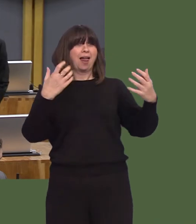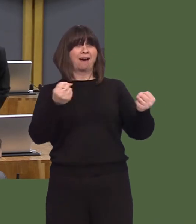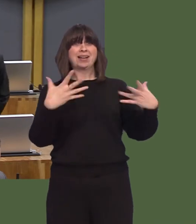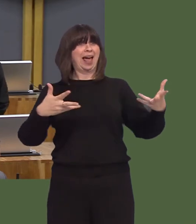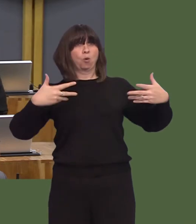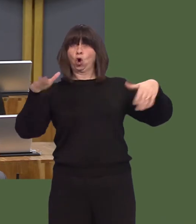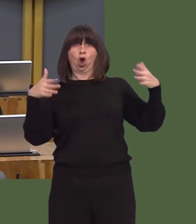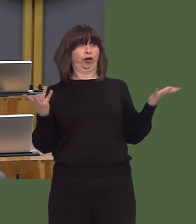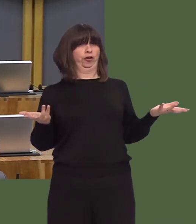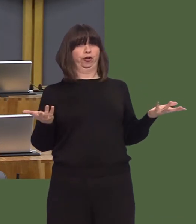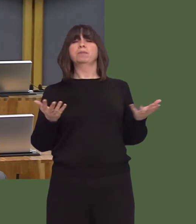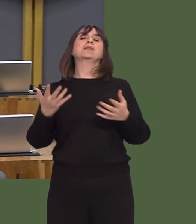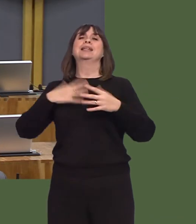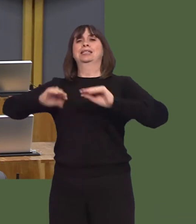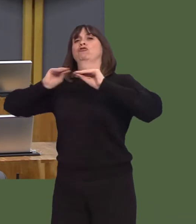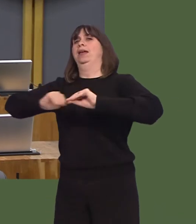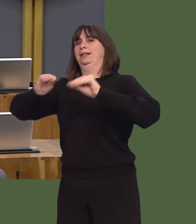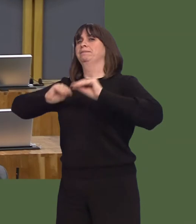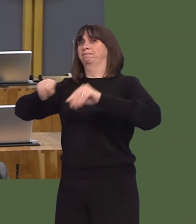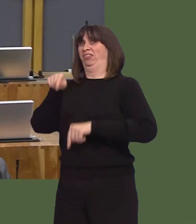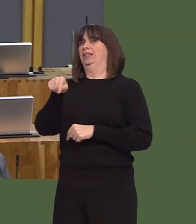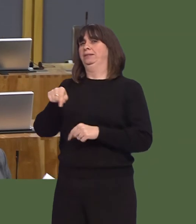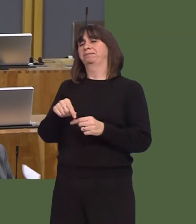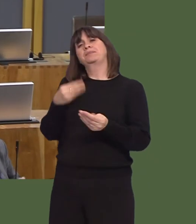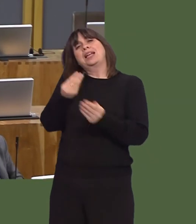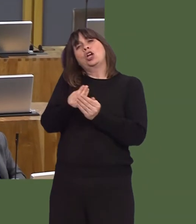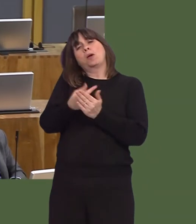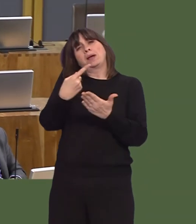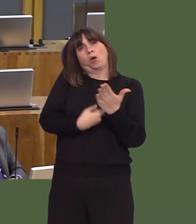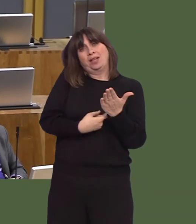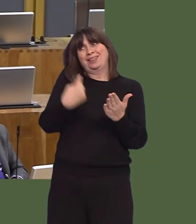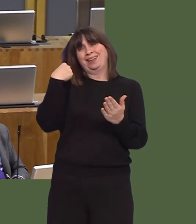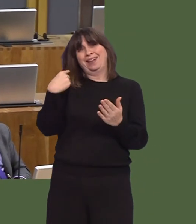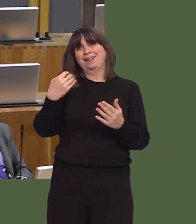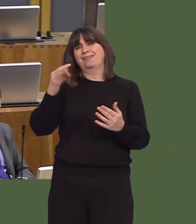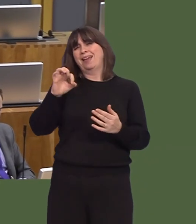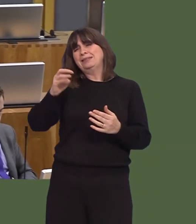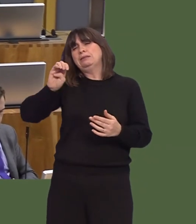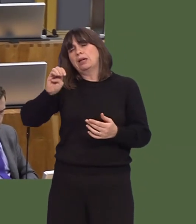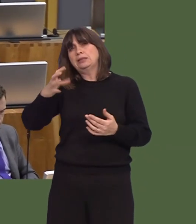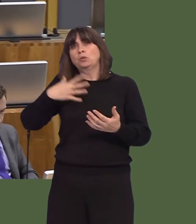Carwyn Jones AM: It's down to training on the job. First of all, the economic policy of the late 1980s and early 1990s was to attract investment